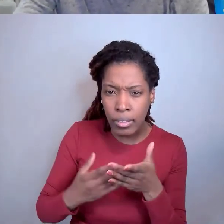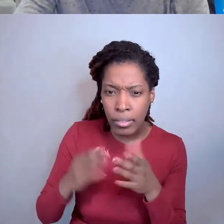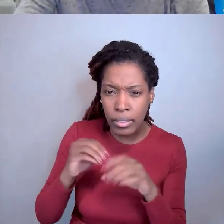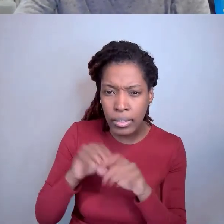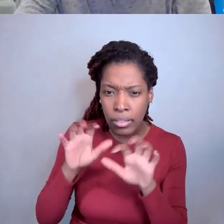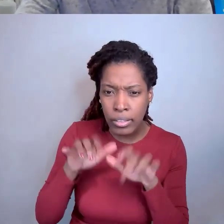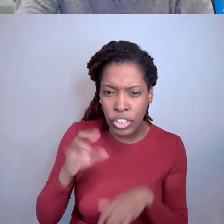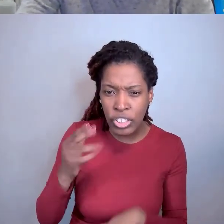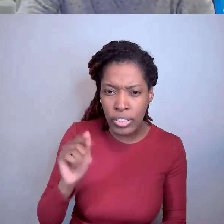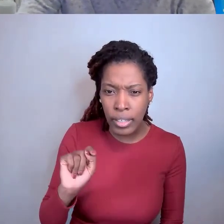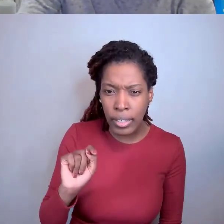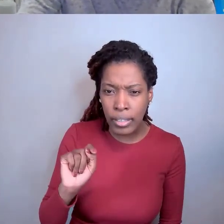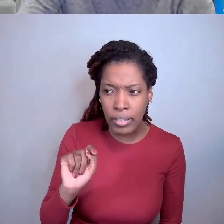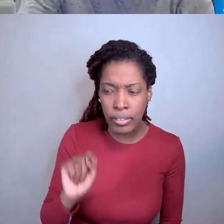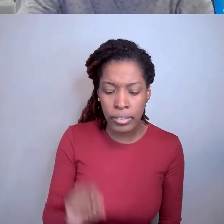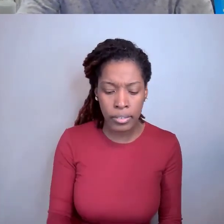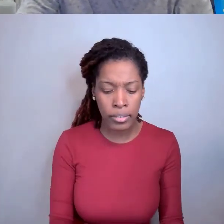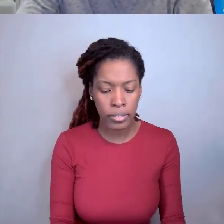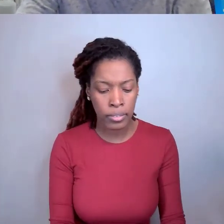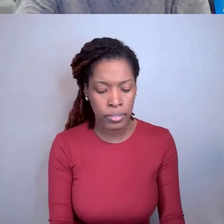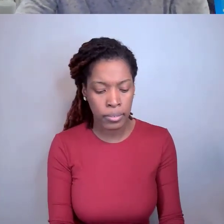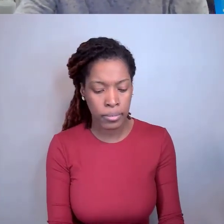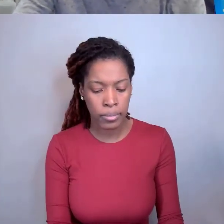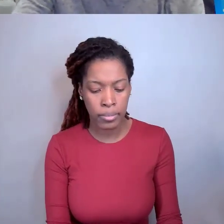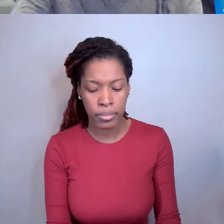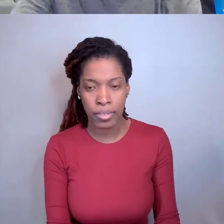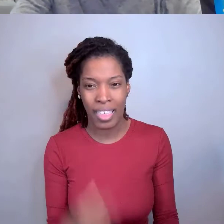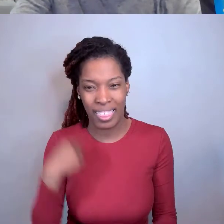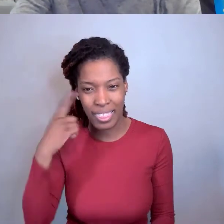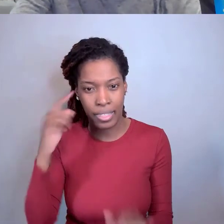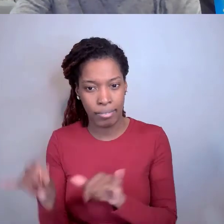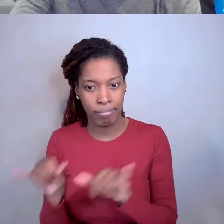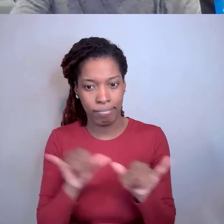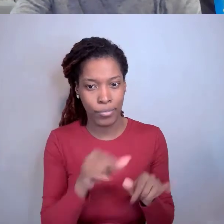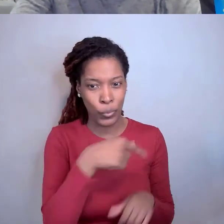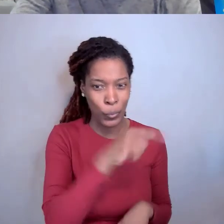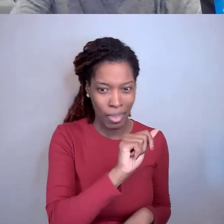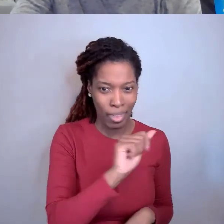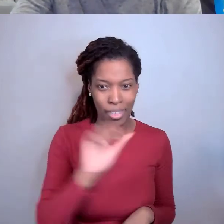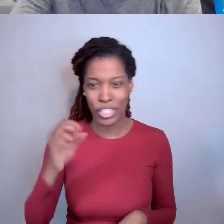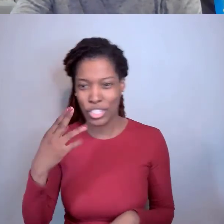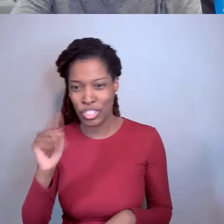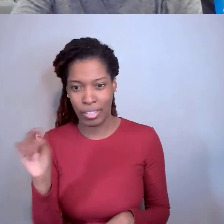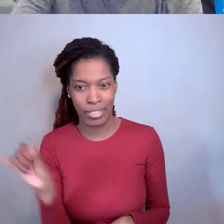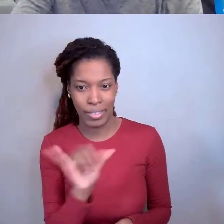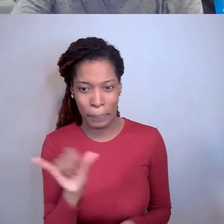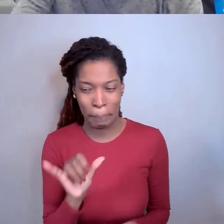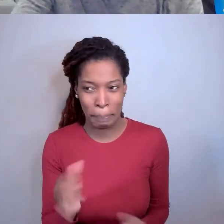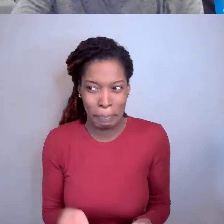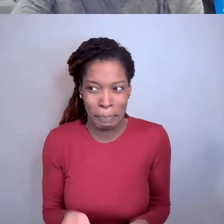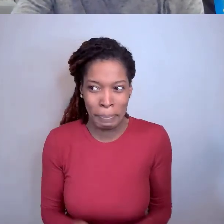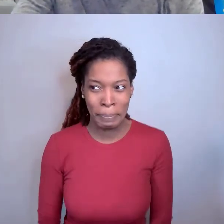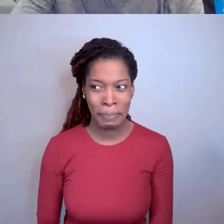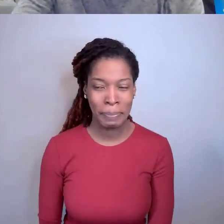Kristin Ta: We also entered them in the Q and A so we did answer those. Scott Cooper: Okay.